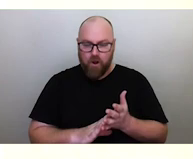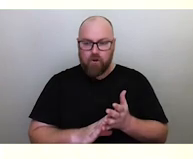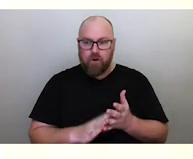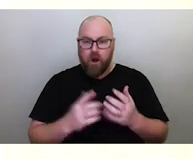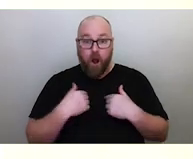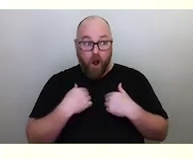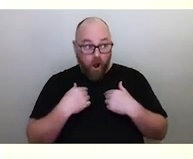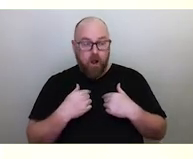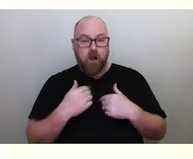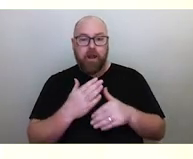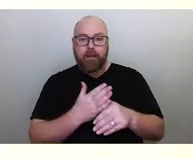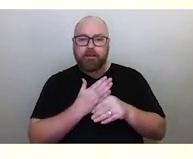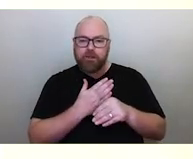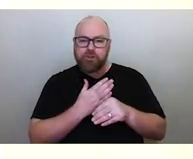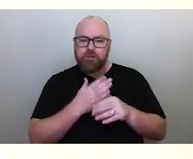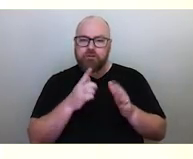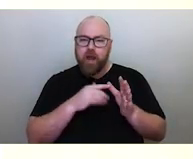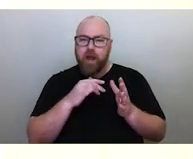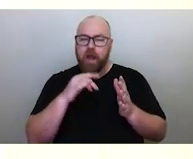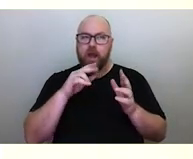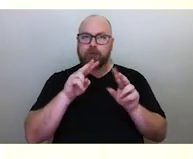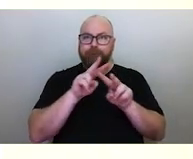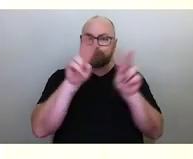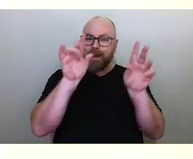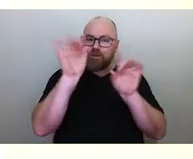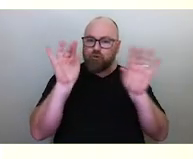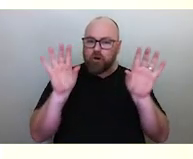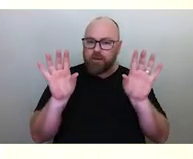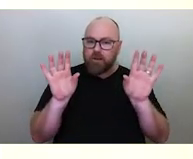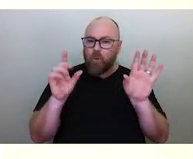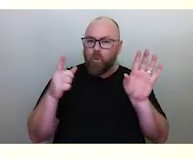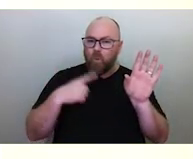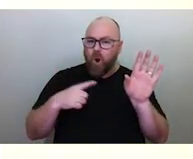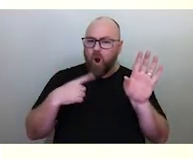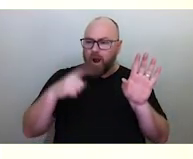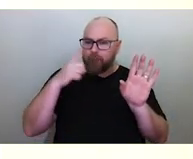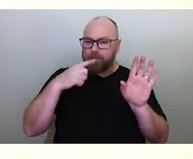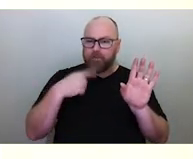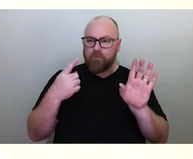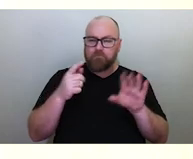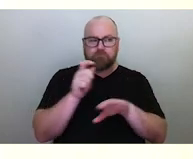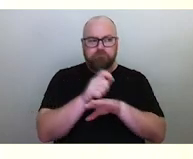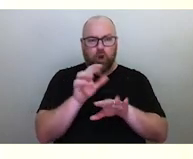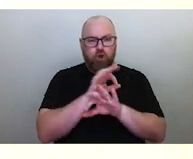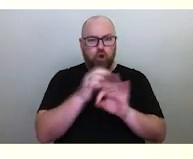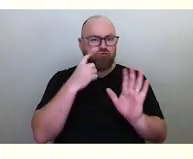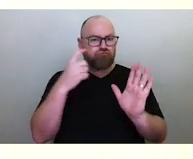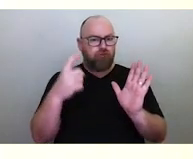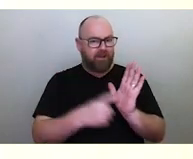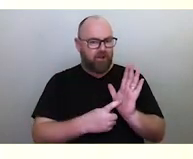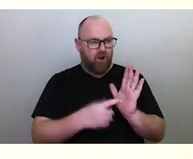and I thought it's very curious. Why are no people looking at this and recognising this and understanding